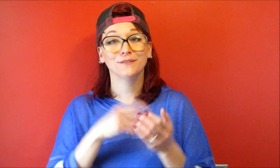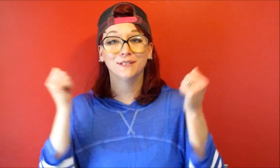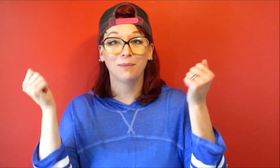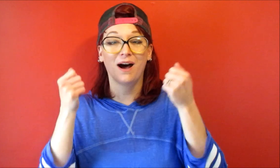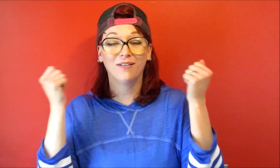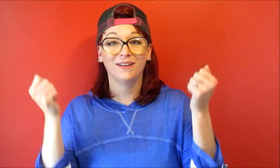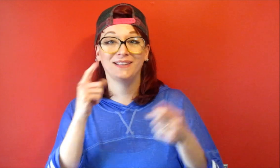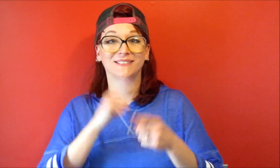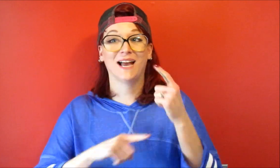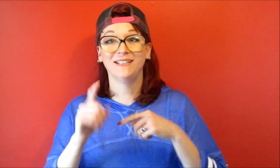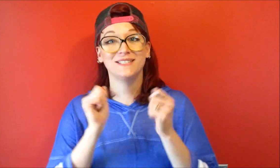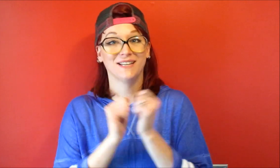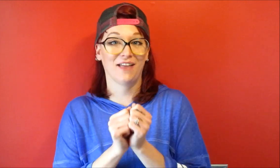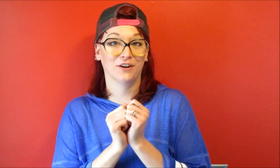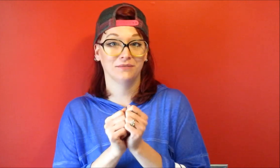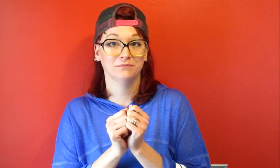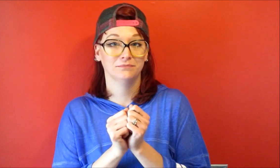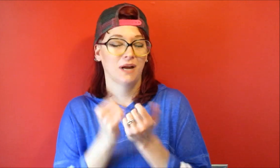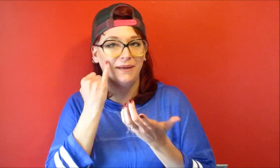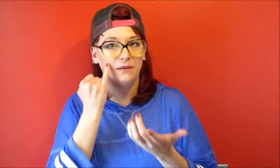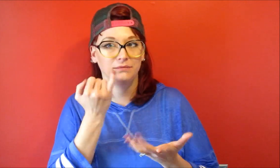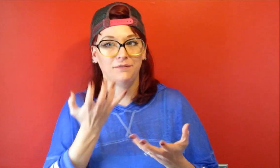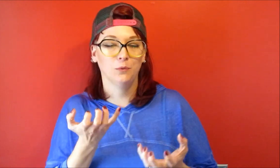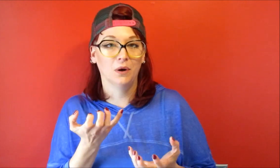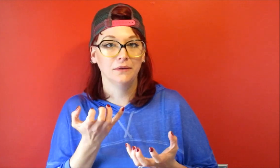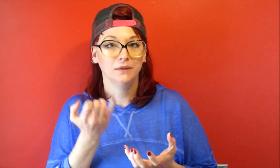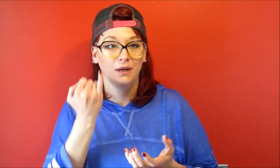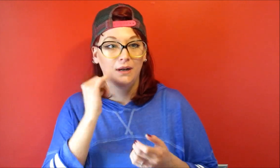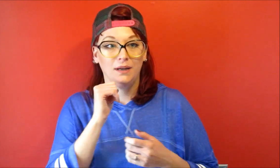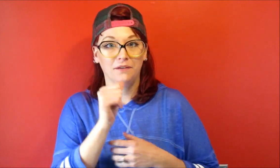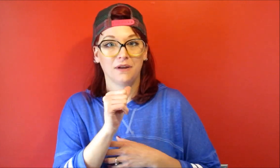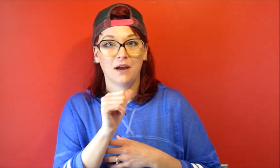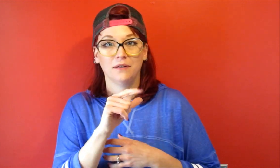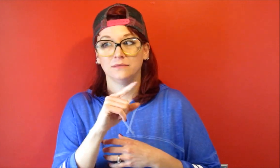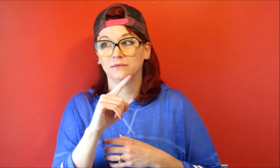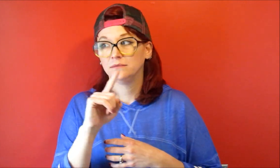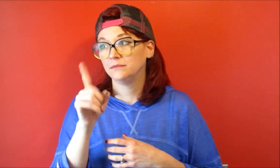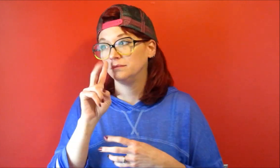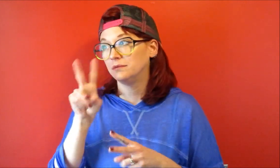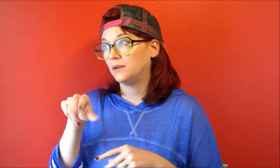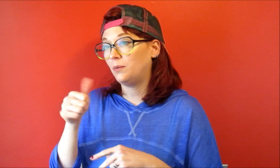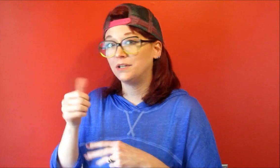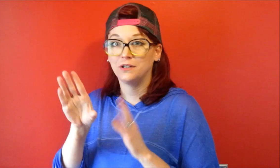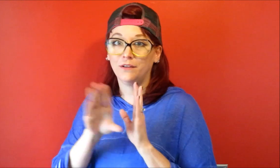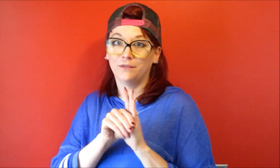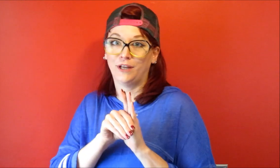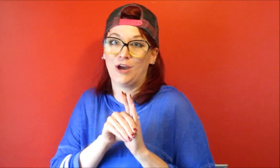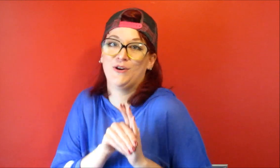holiday signs together I mean if you want if not go watch another video I